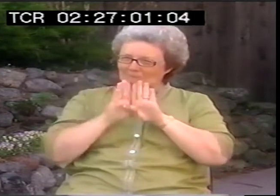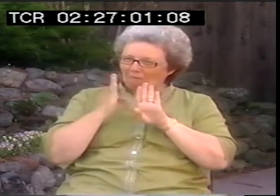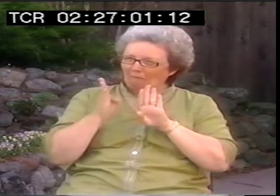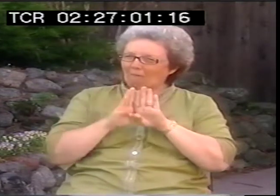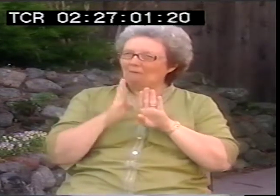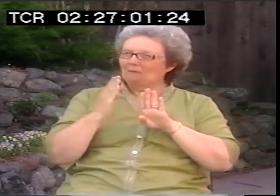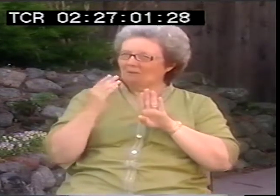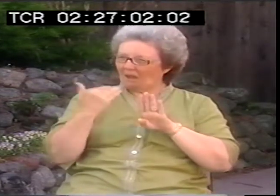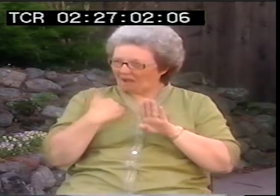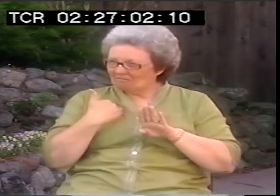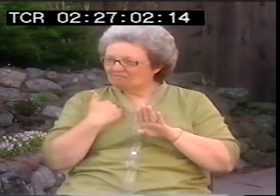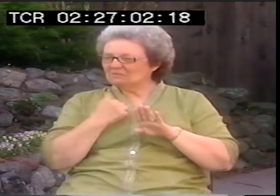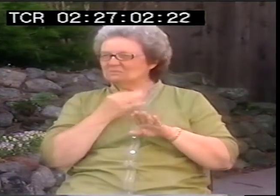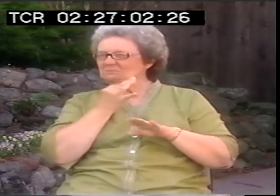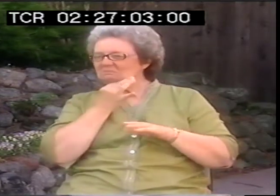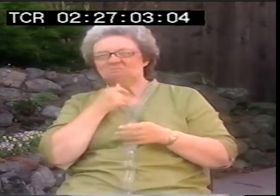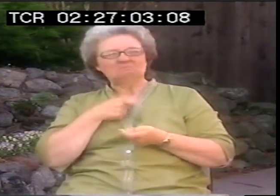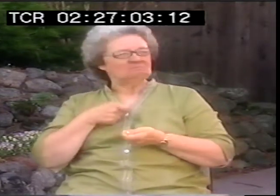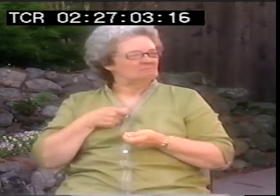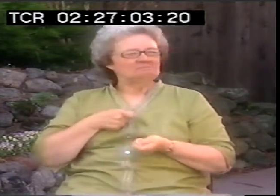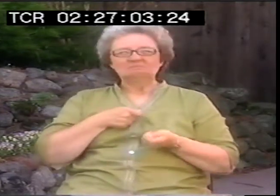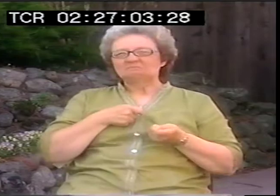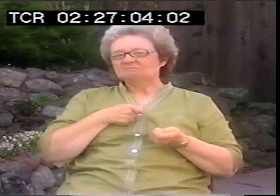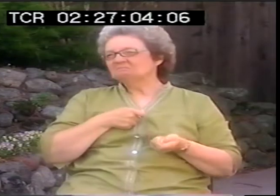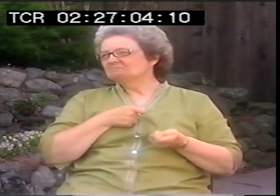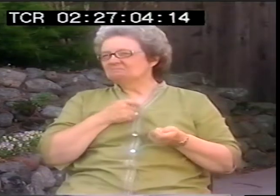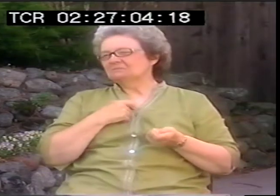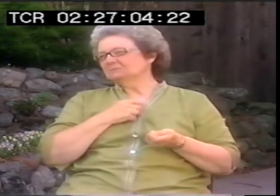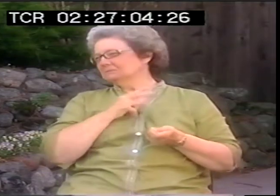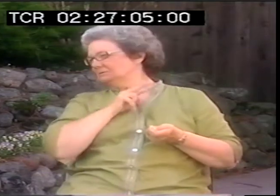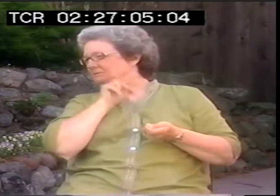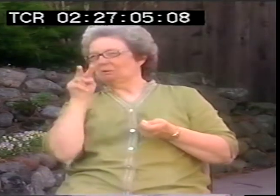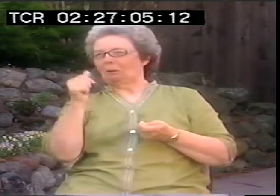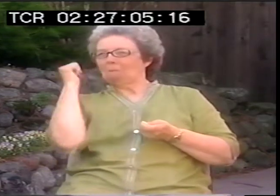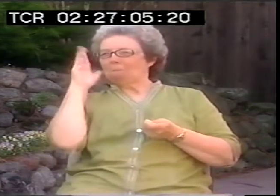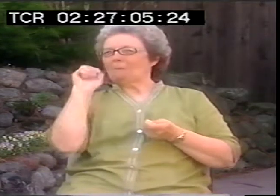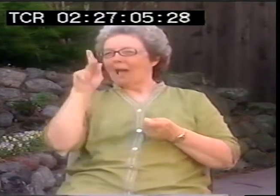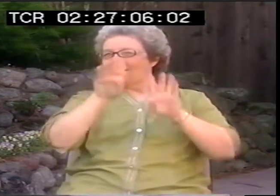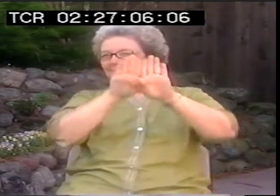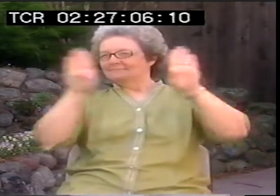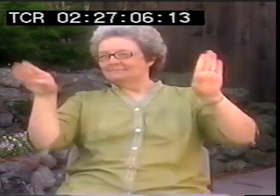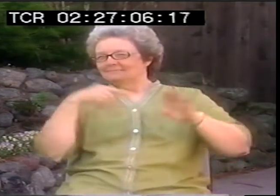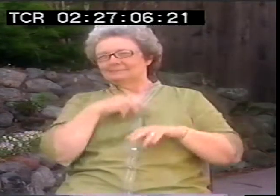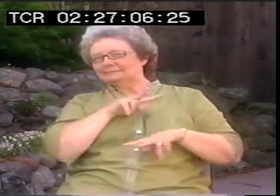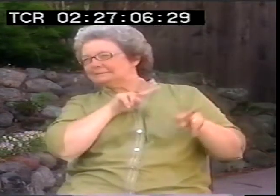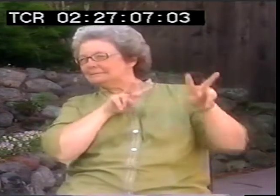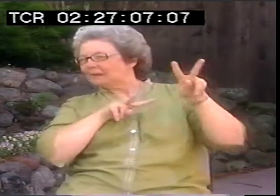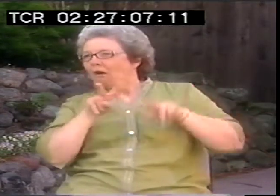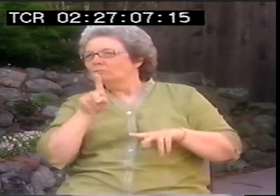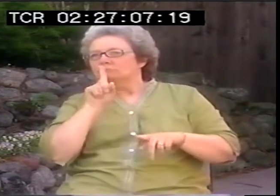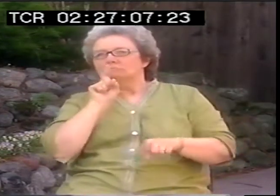I was thinking about what he said about this secret door. I decided to go look along the back wall.